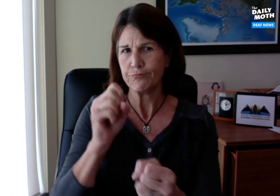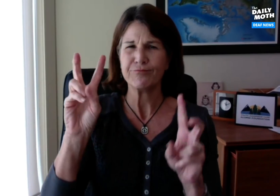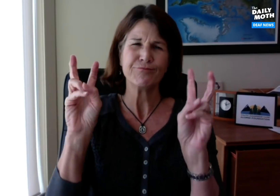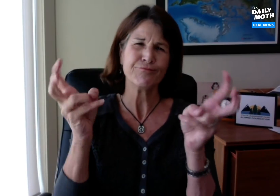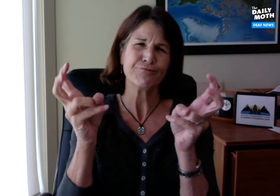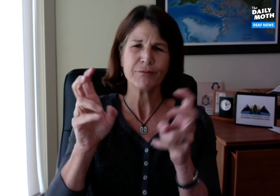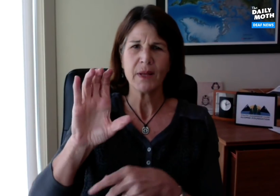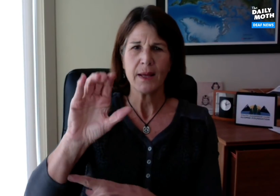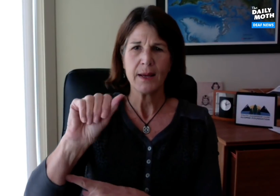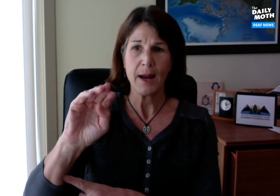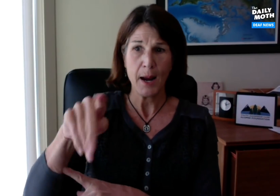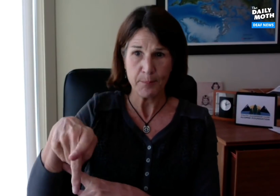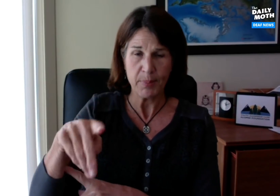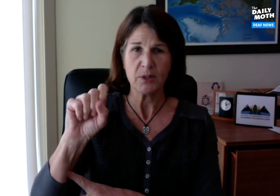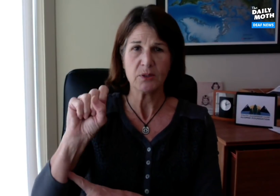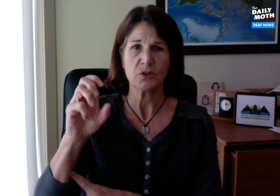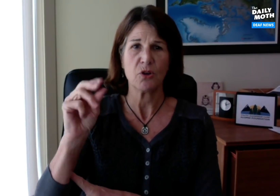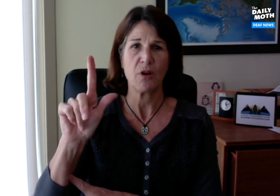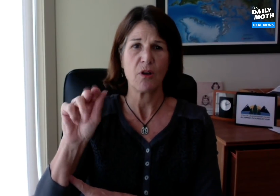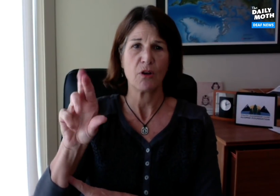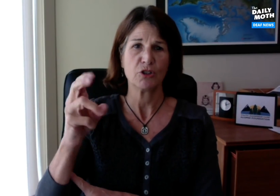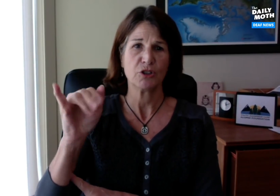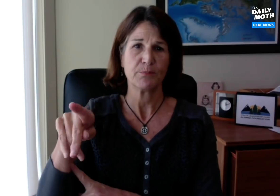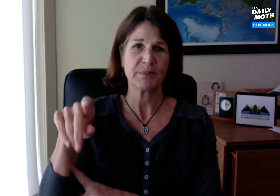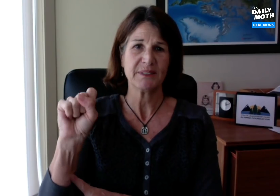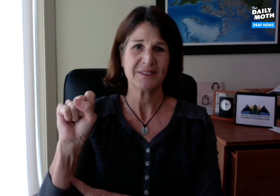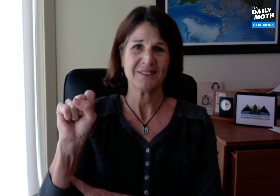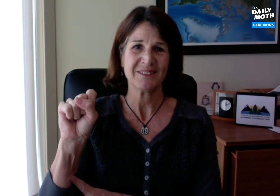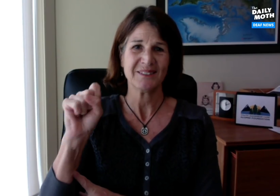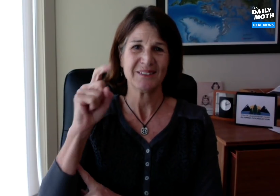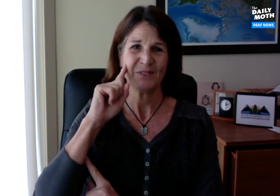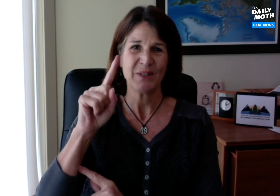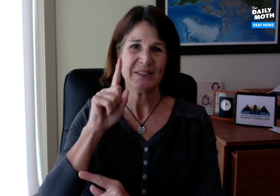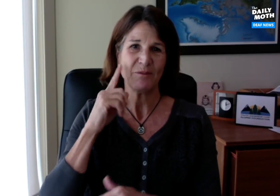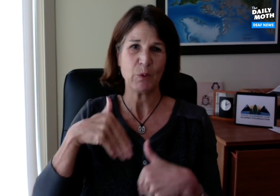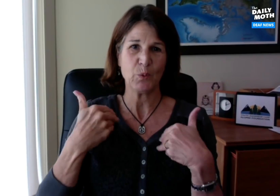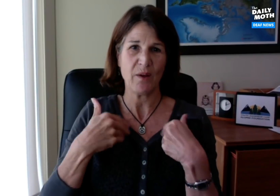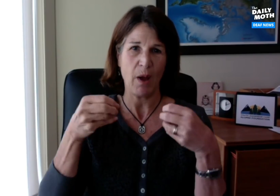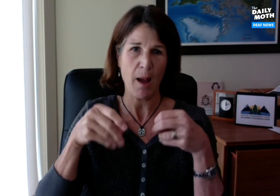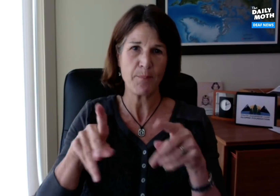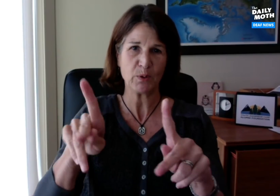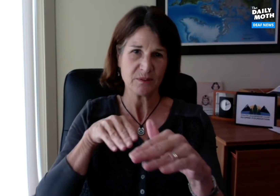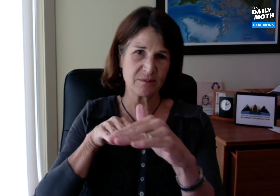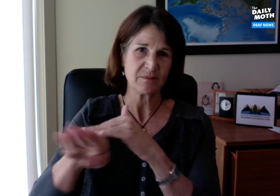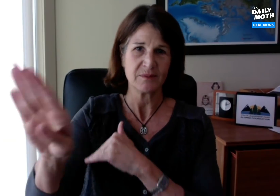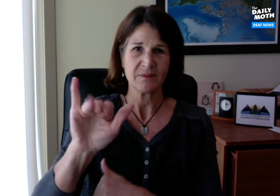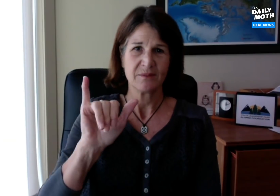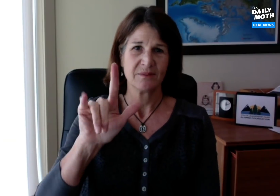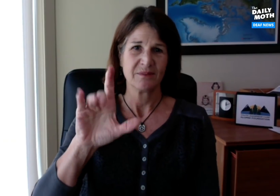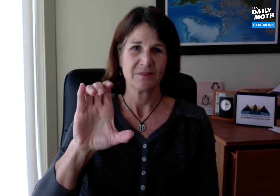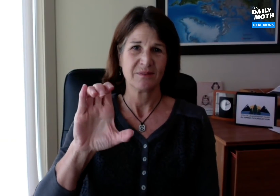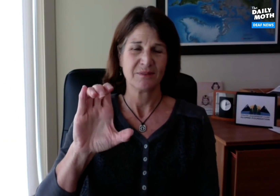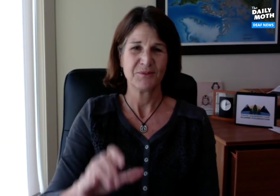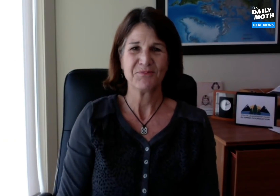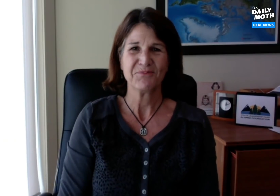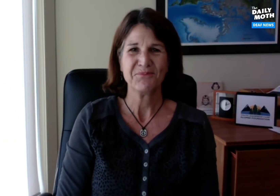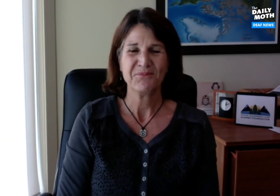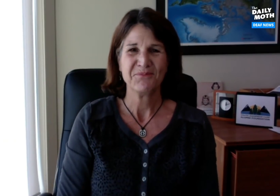camp scholarships in order to provide the deaf youth an opportunity to attend YLC.